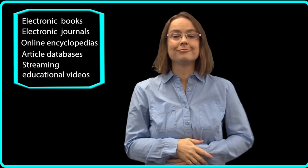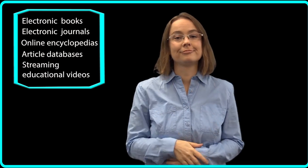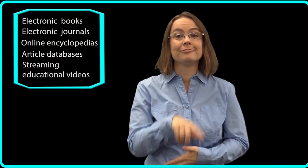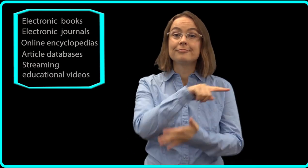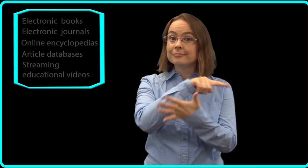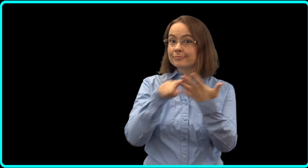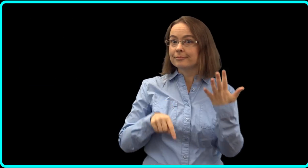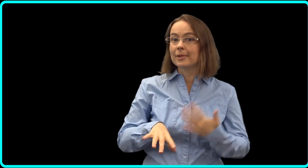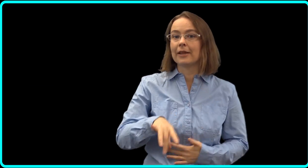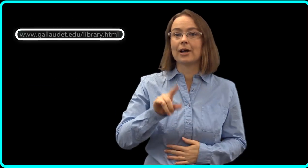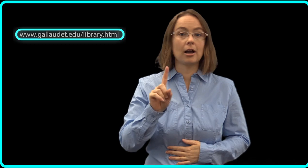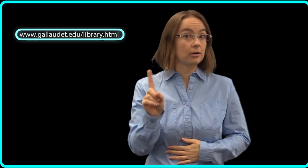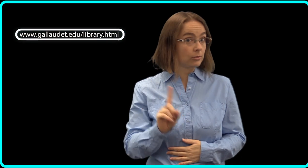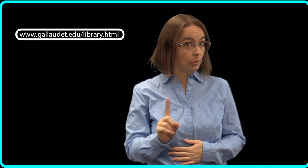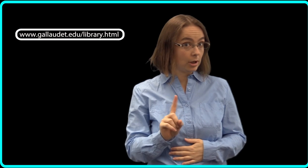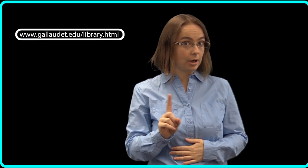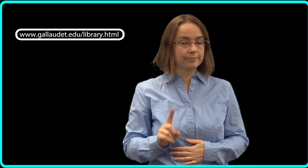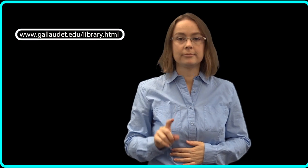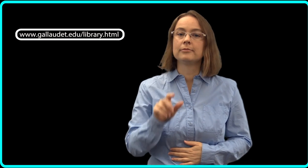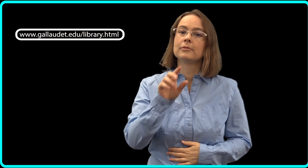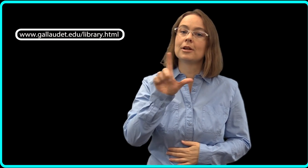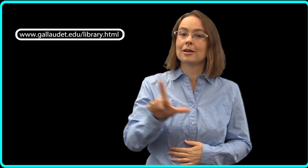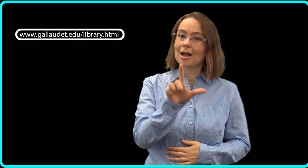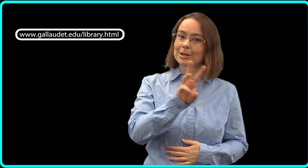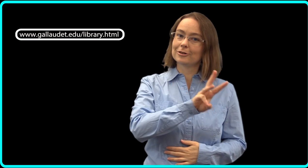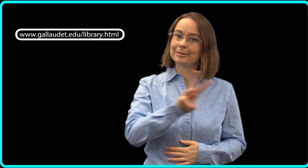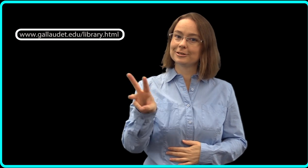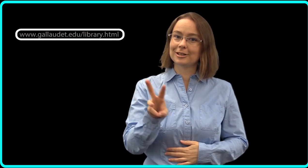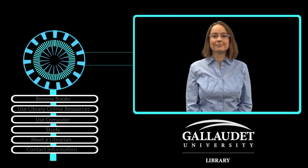All of our online resources can be found through the Library’s website.